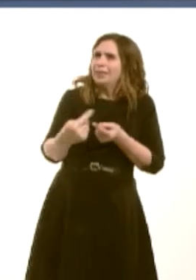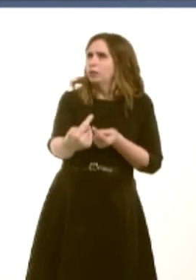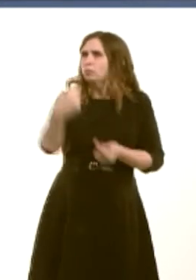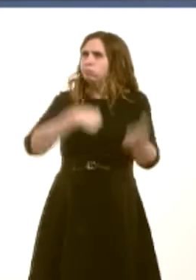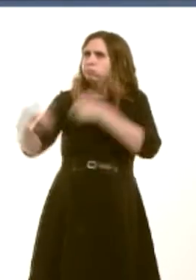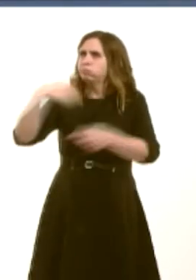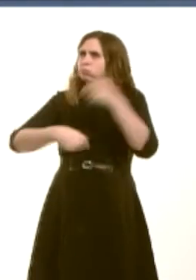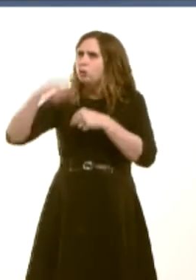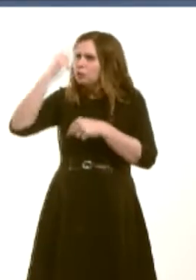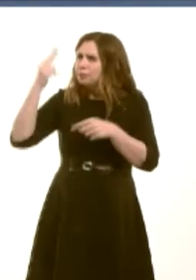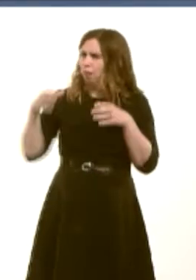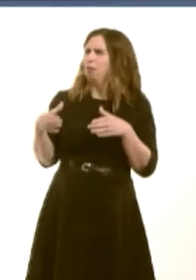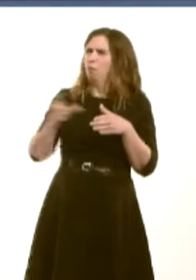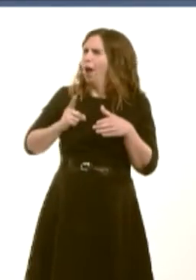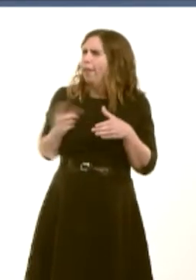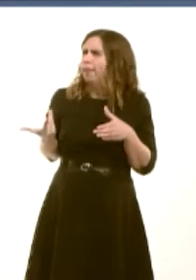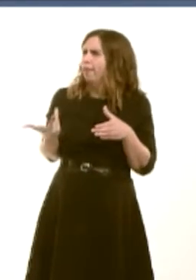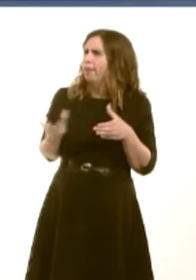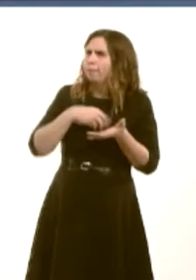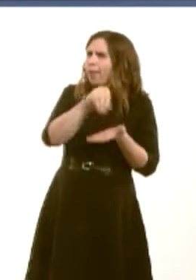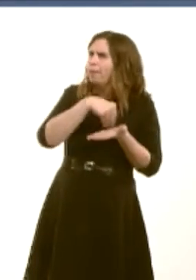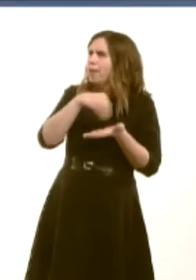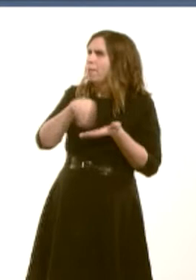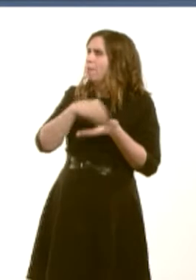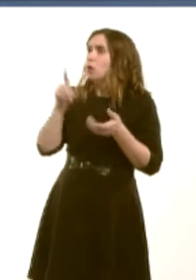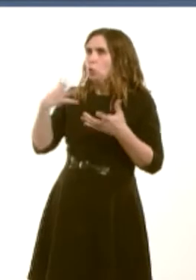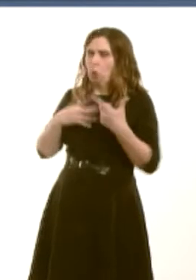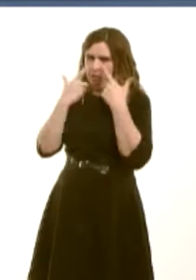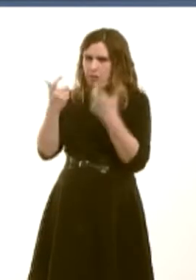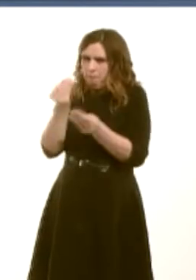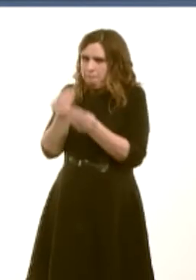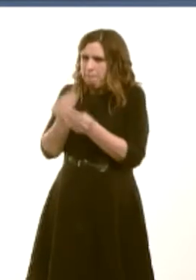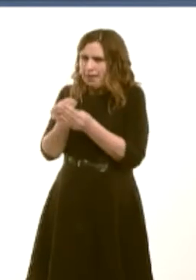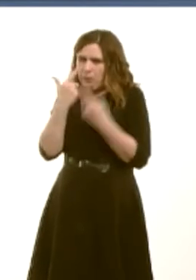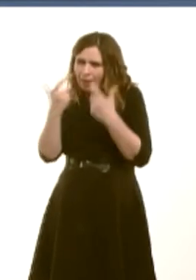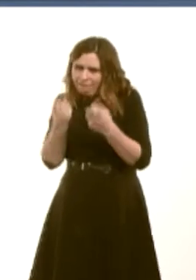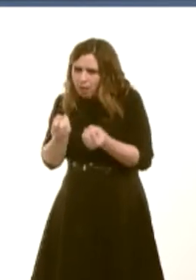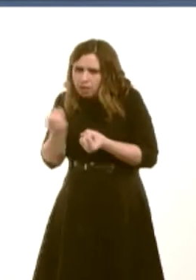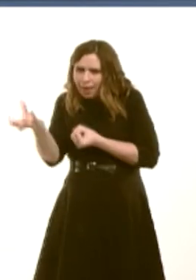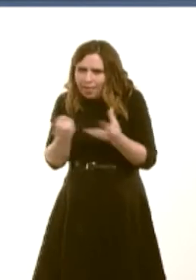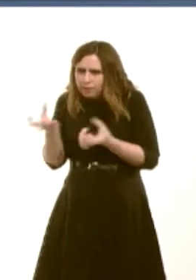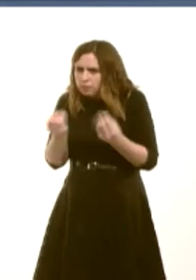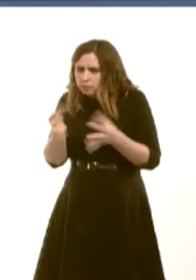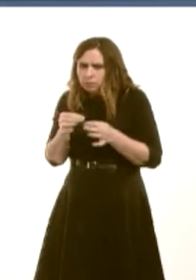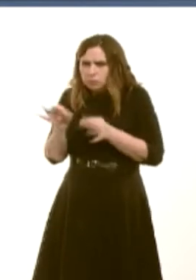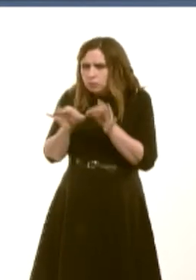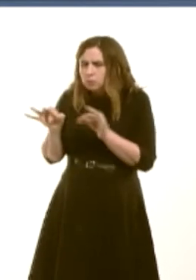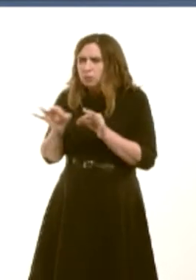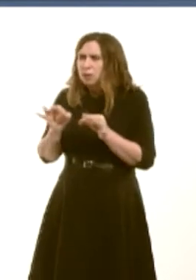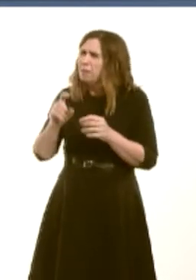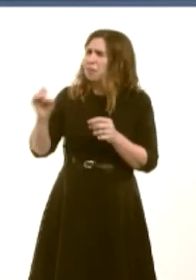said that it is committed to prudent healthcare. Is spending thousands of pounds ferrying 100